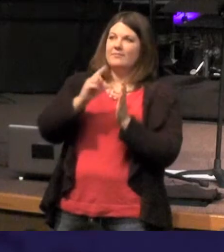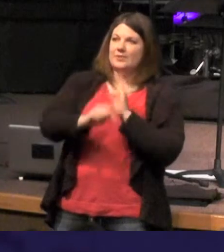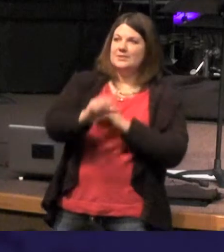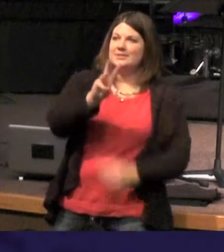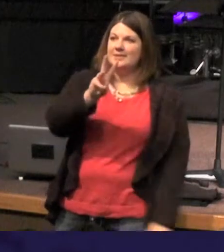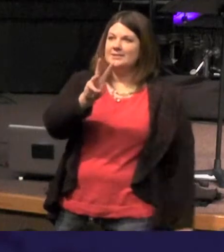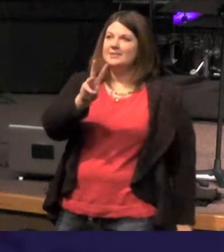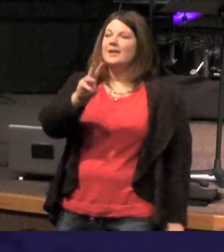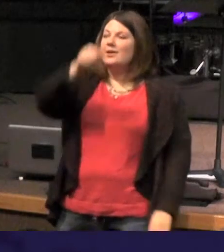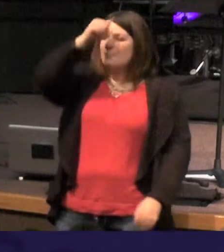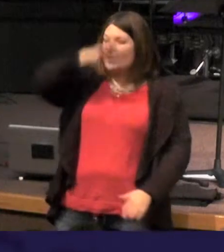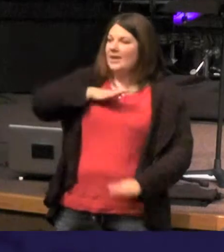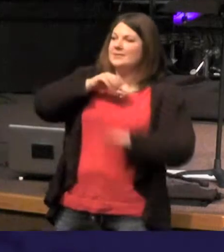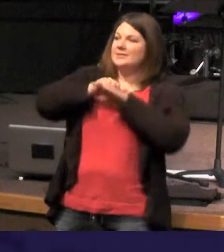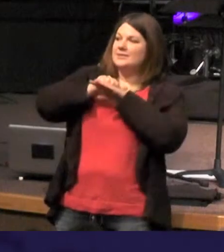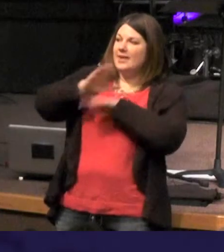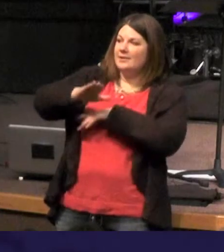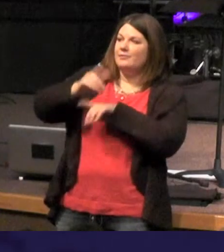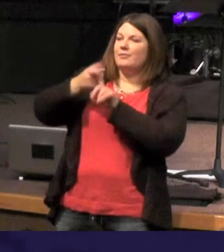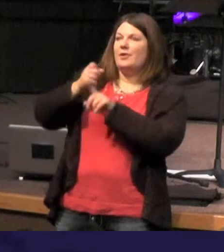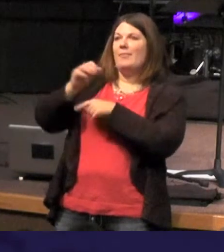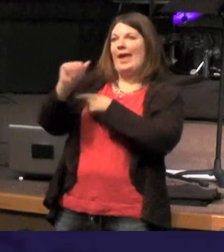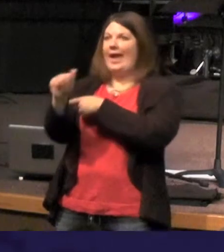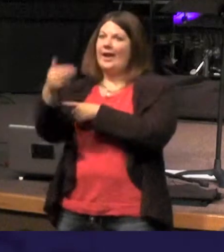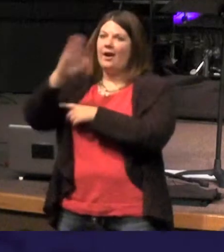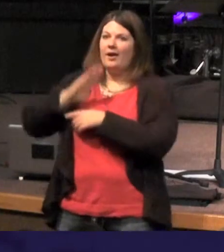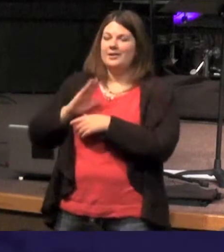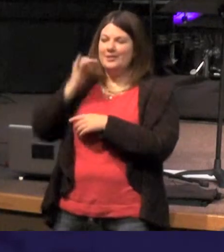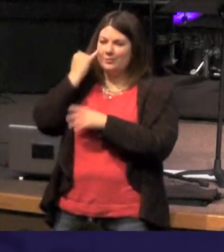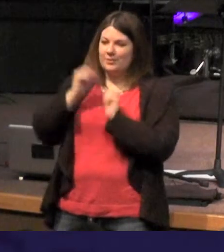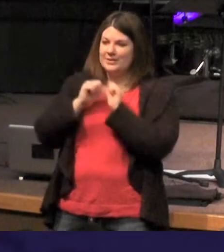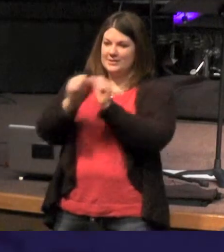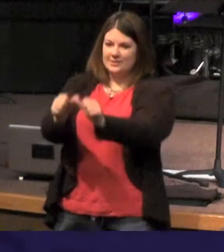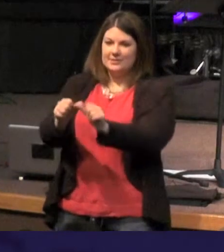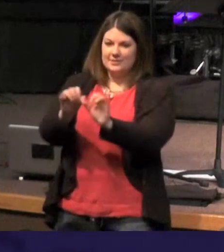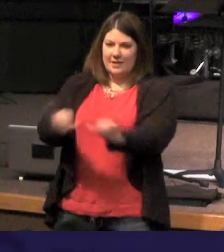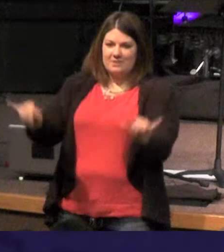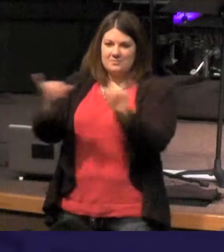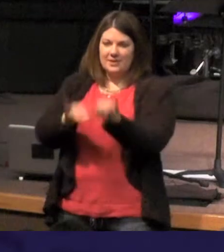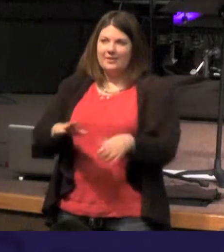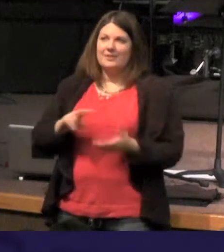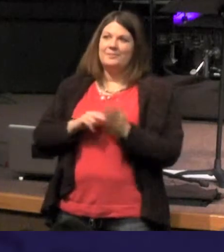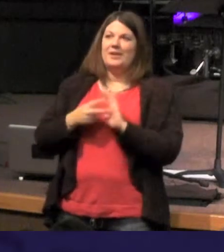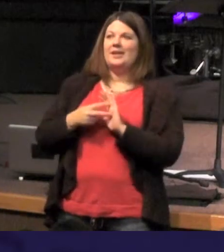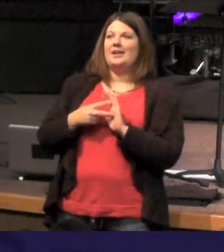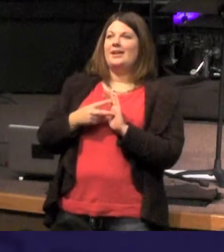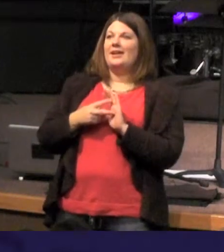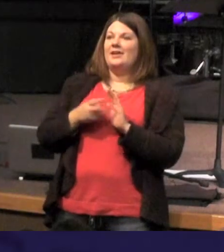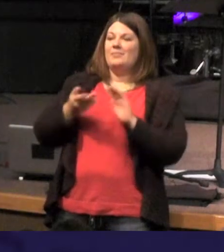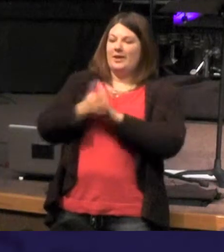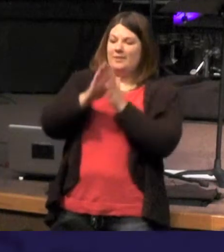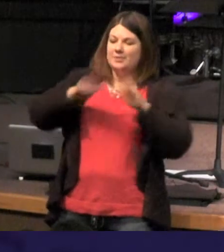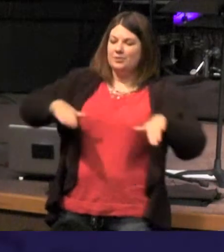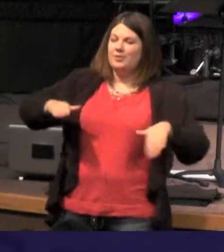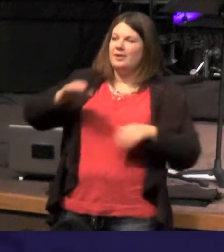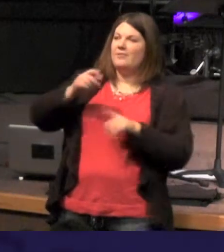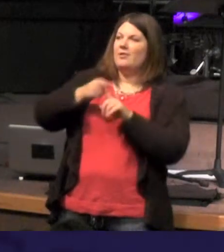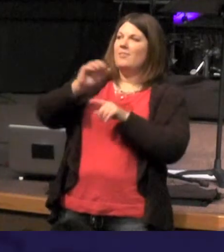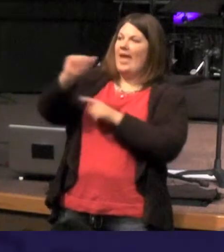there's a man set from a god or you have to say burst well you get them right become children of a god or goddess in verse 13